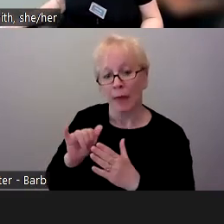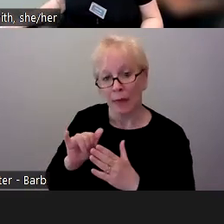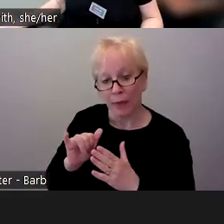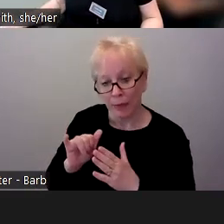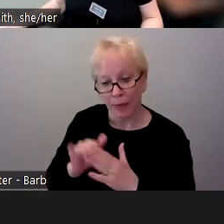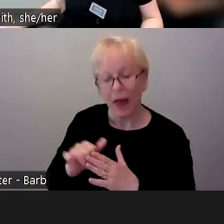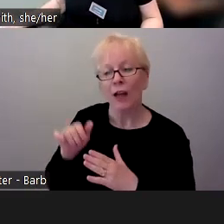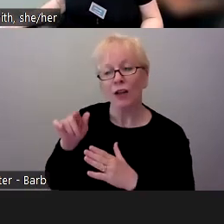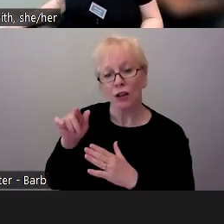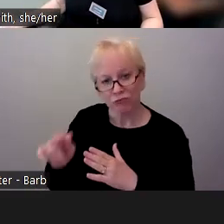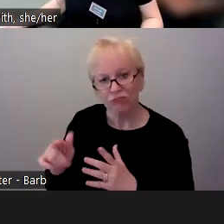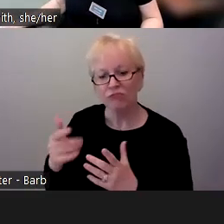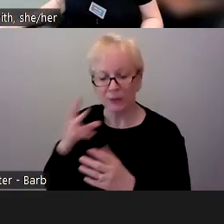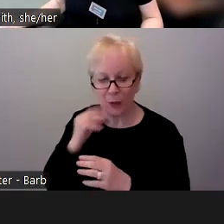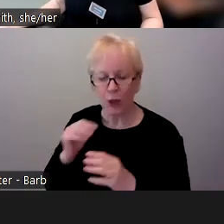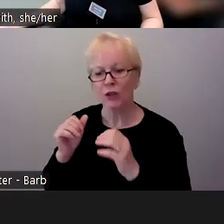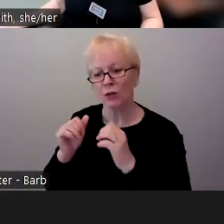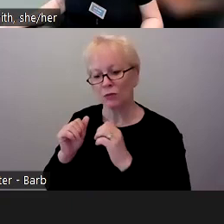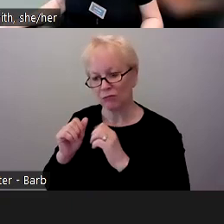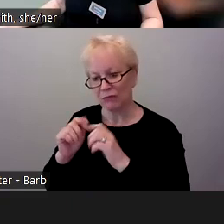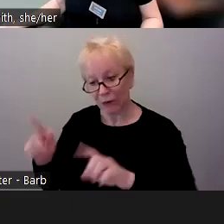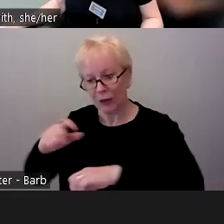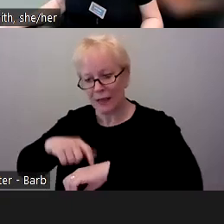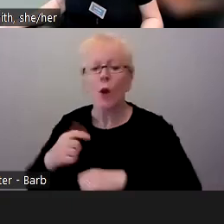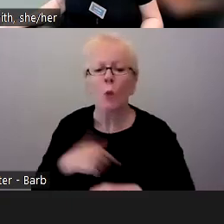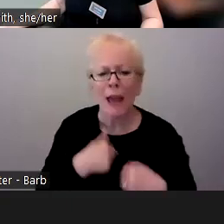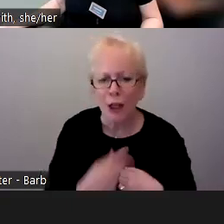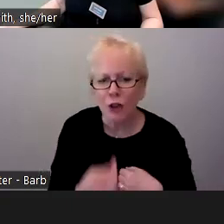the colleague, we did have two colleagues at the same university the first year who